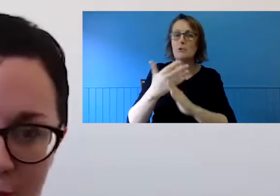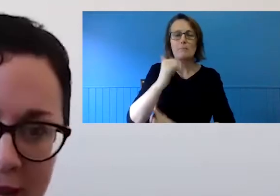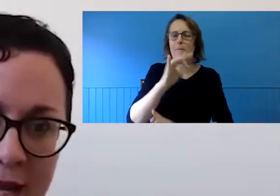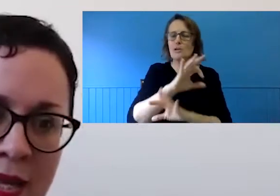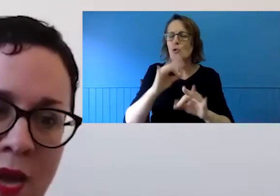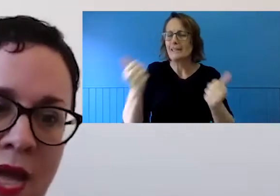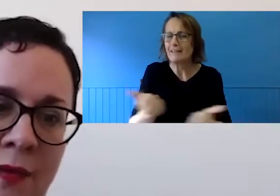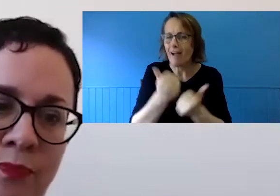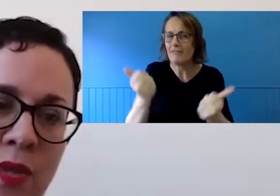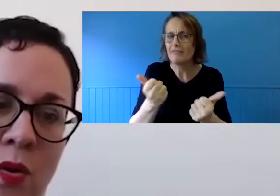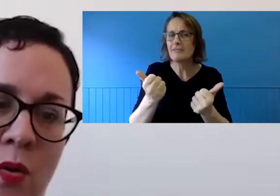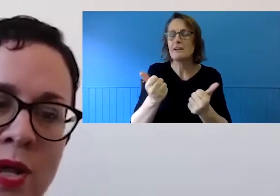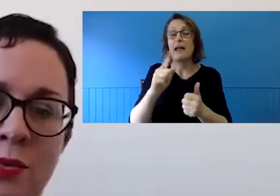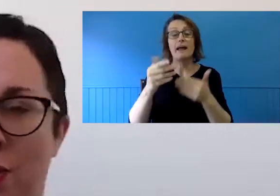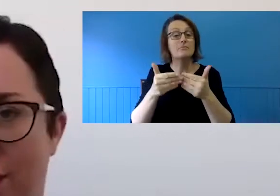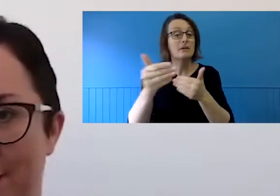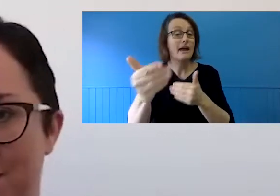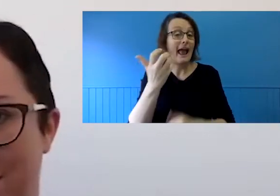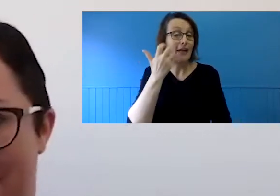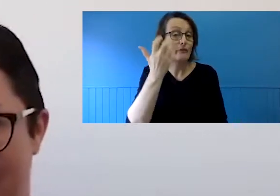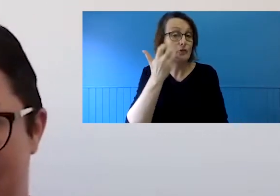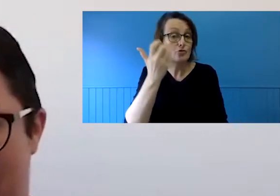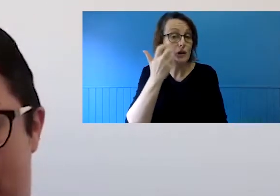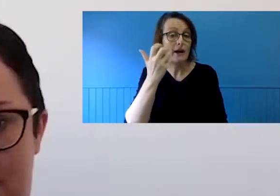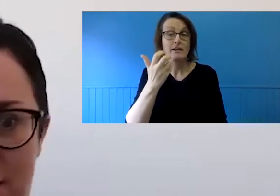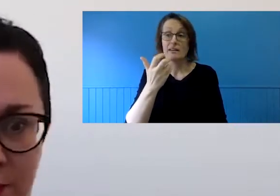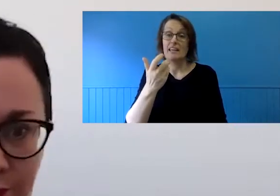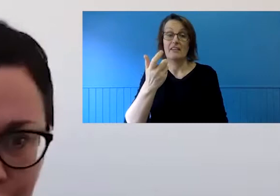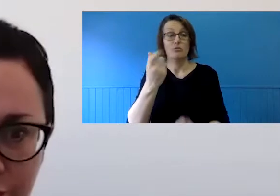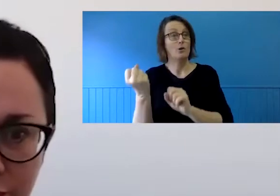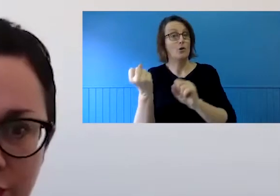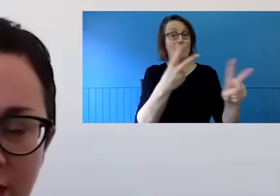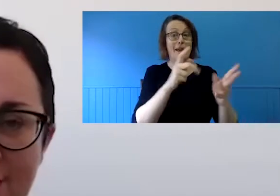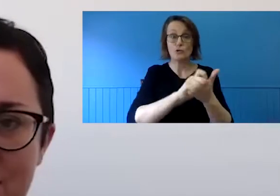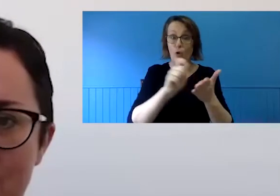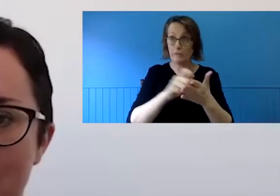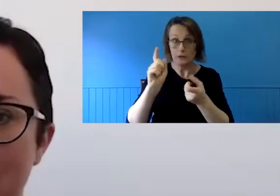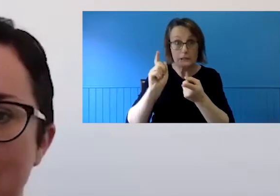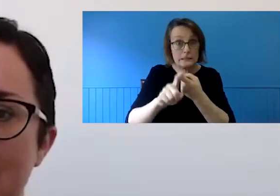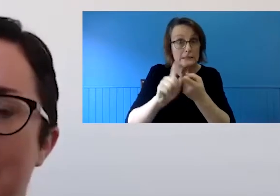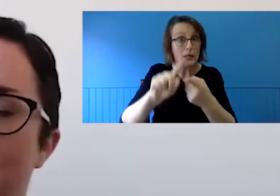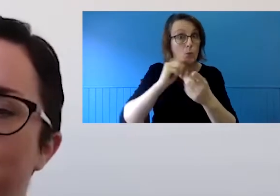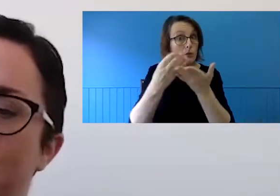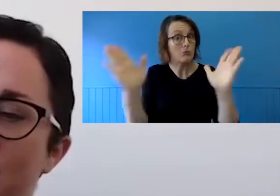way once we're all able to go back to aur -- our offices and venues.